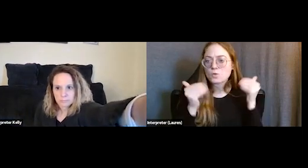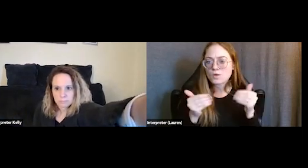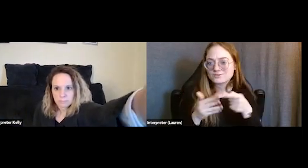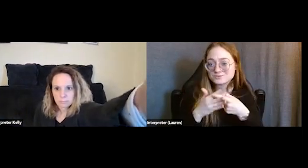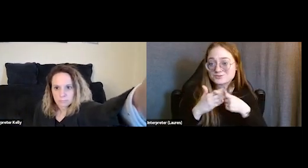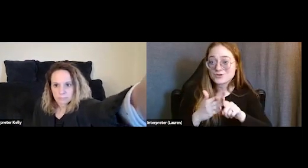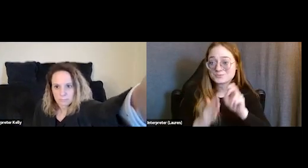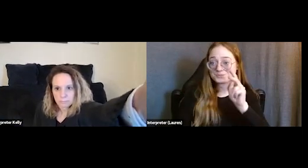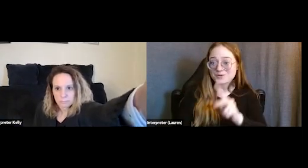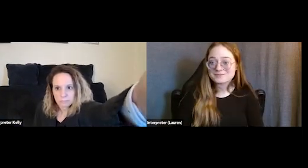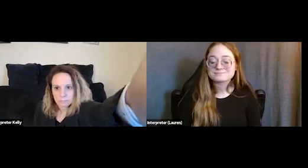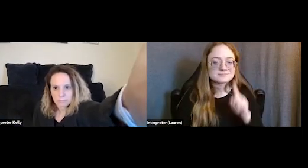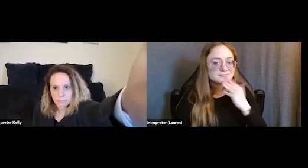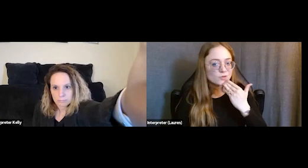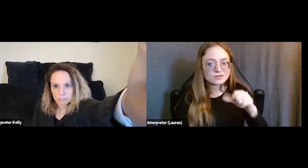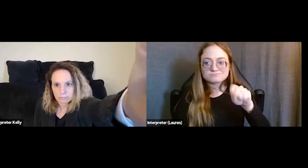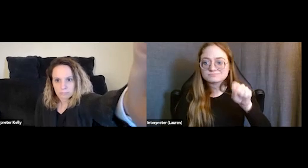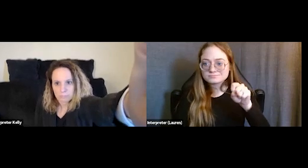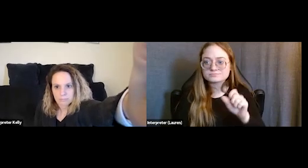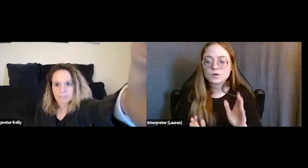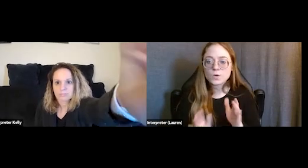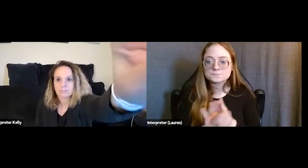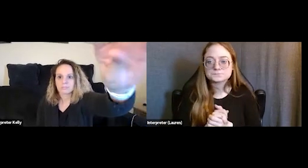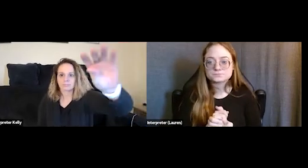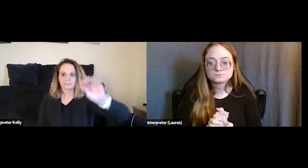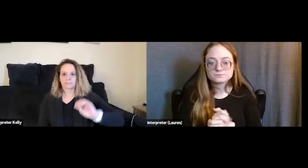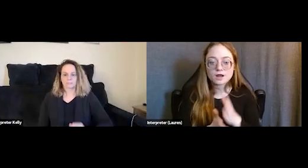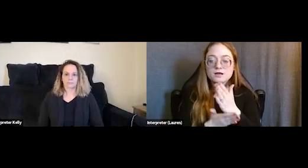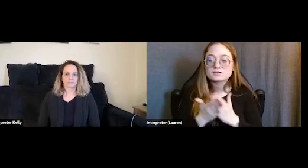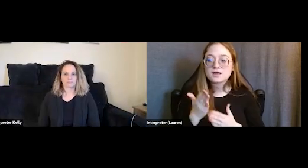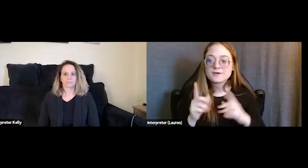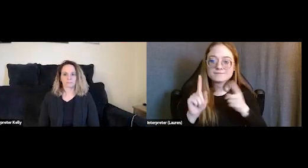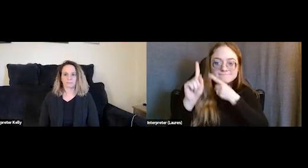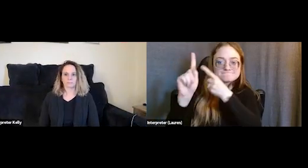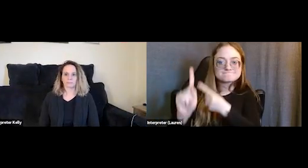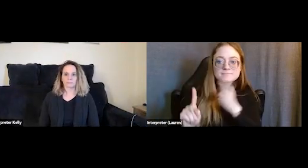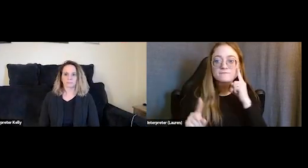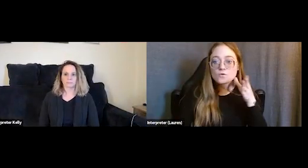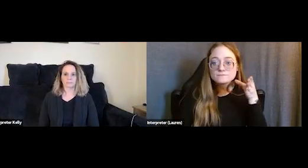[Leila] Sounds good. So, some of the aspirations that we have for the future